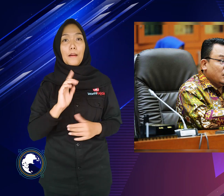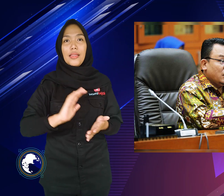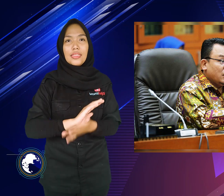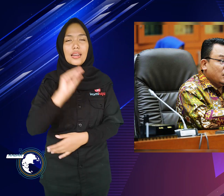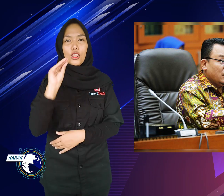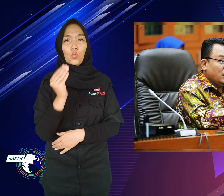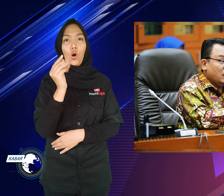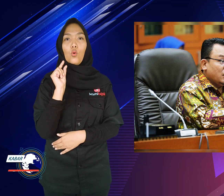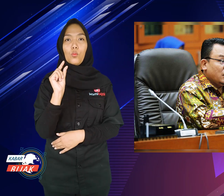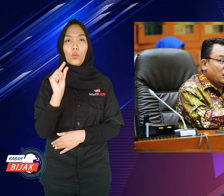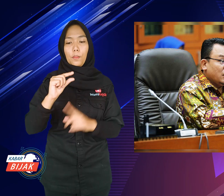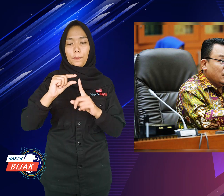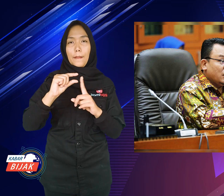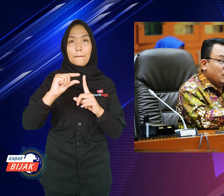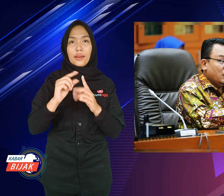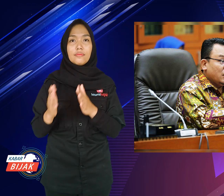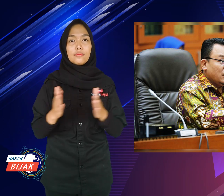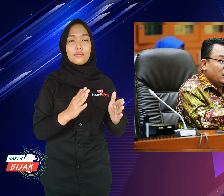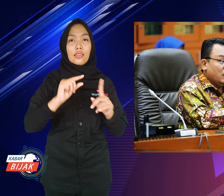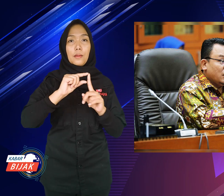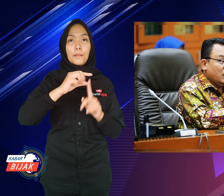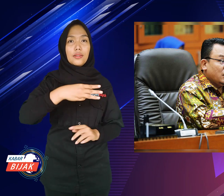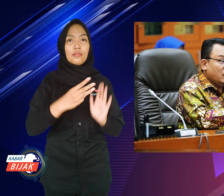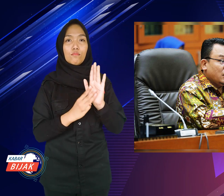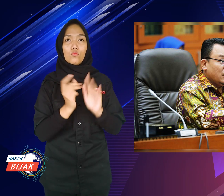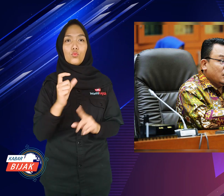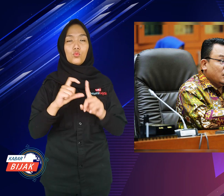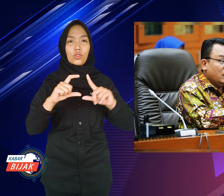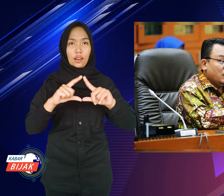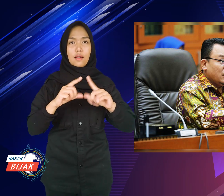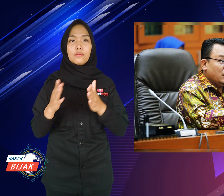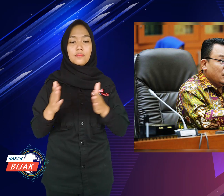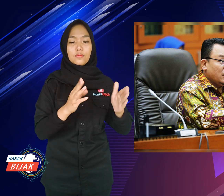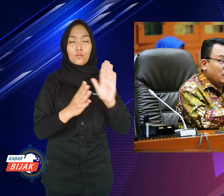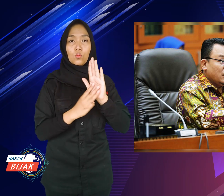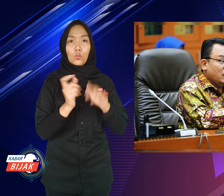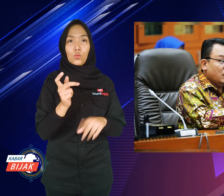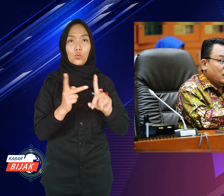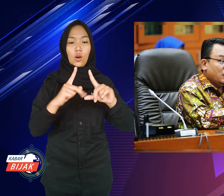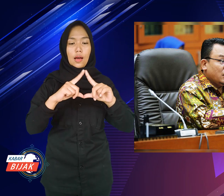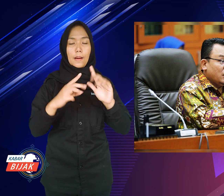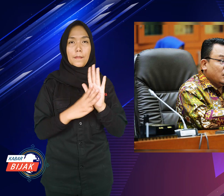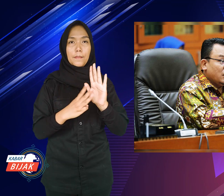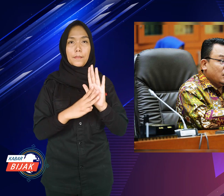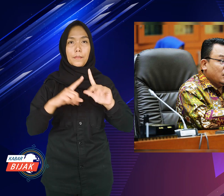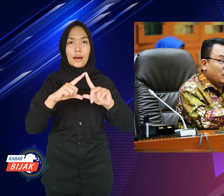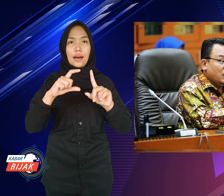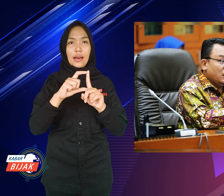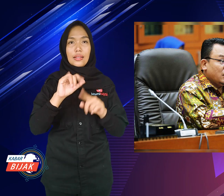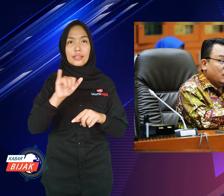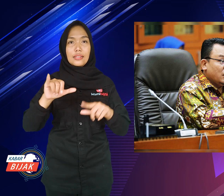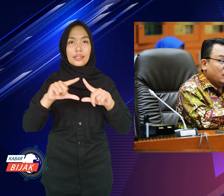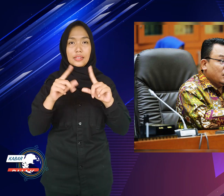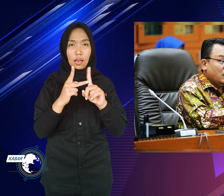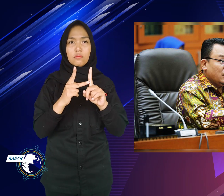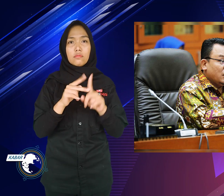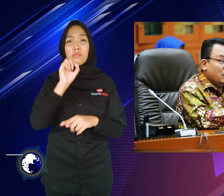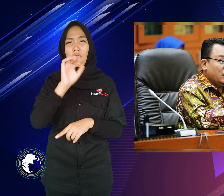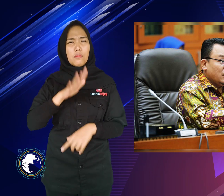Former chairman of PP Muhammadiyah youth argues,